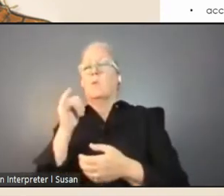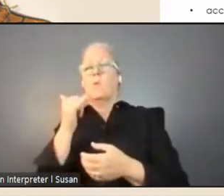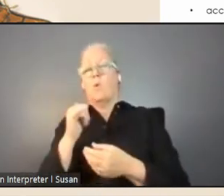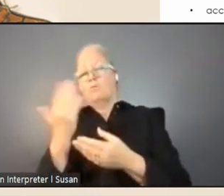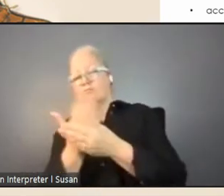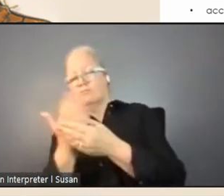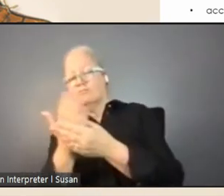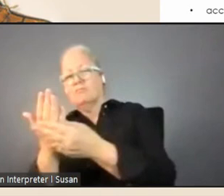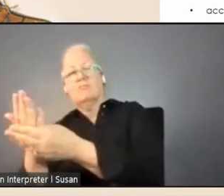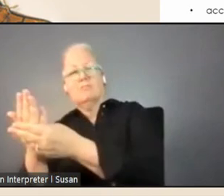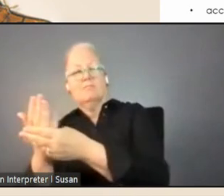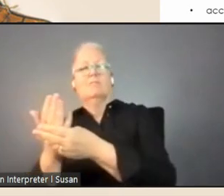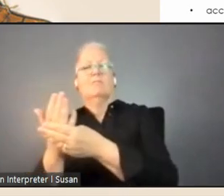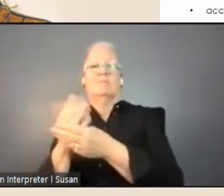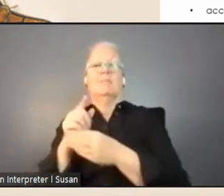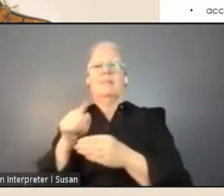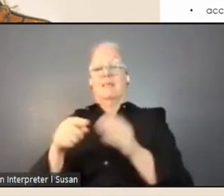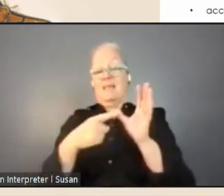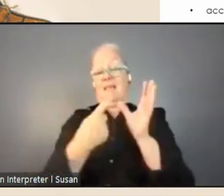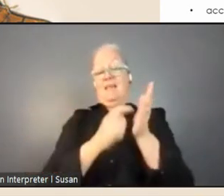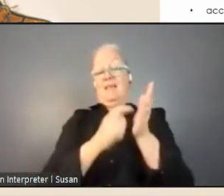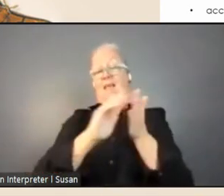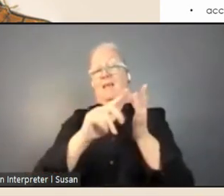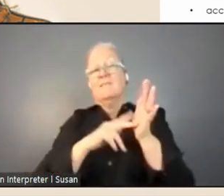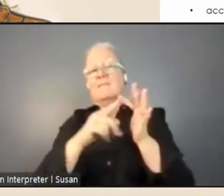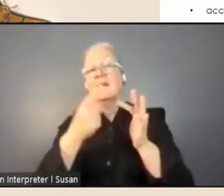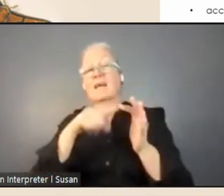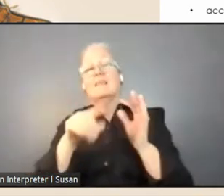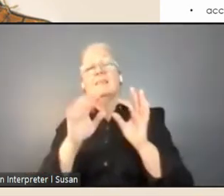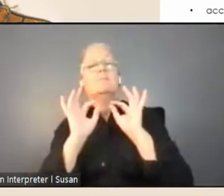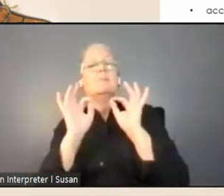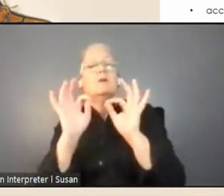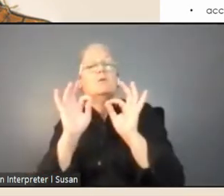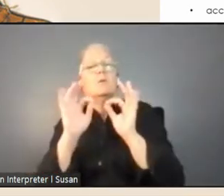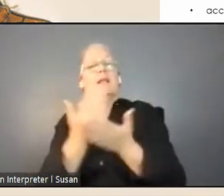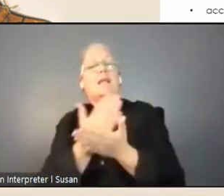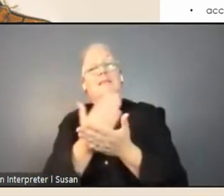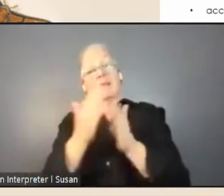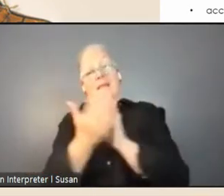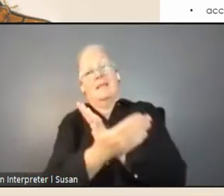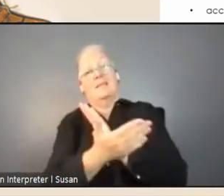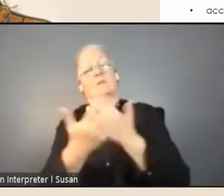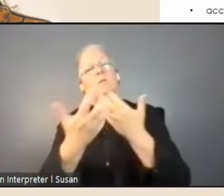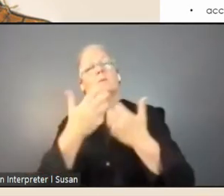The Archives and Special Collections at the University of Melbourne is one of the largest